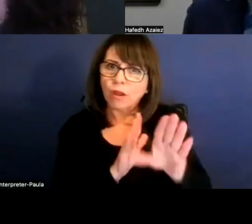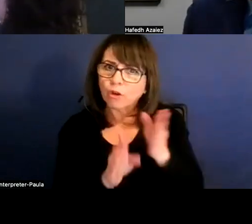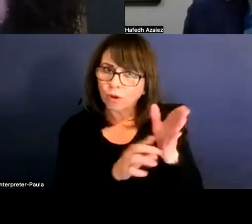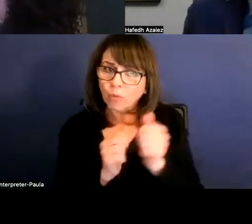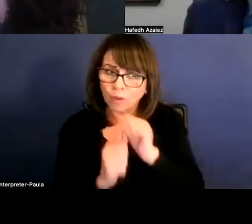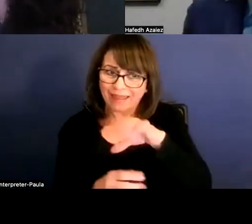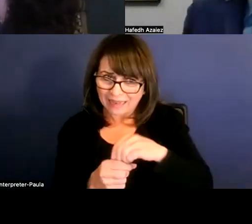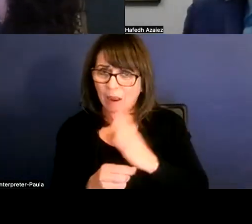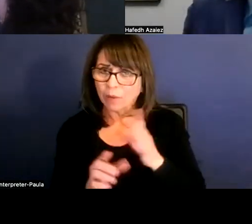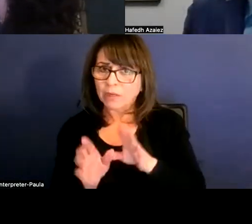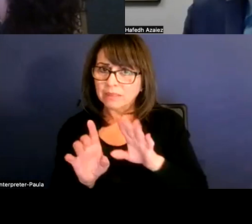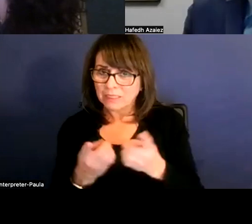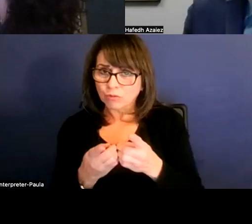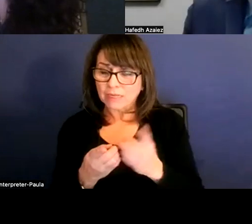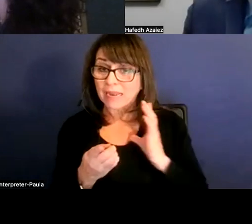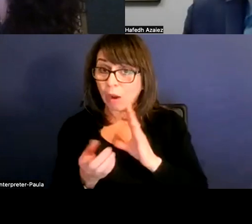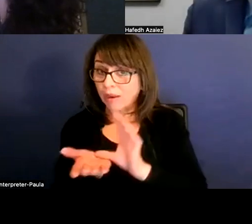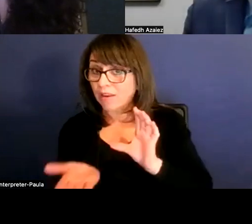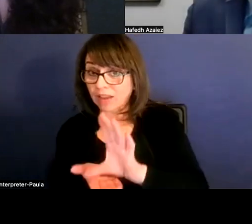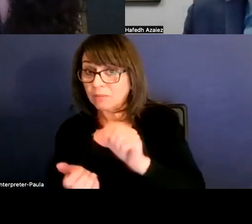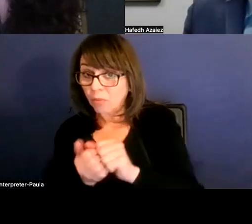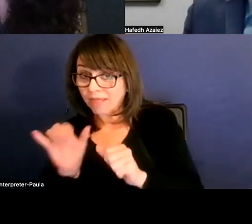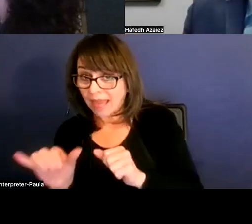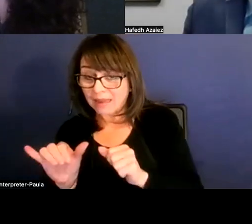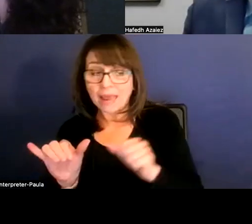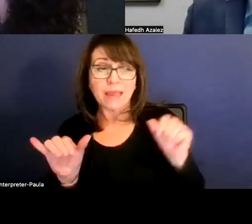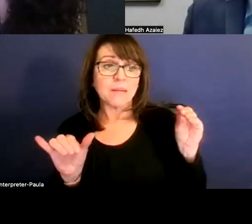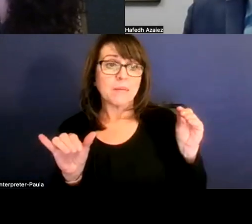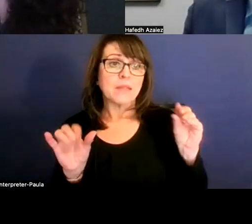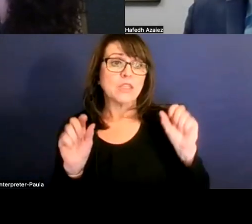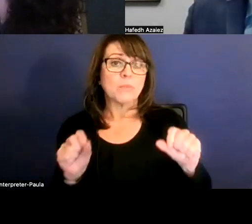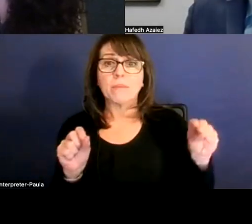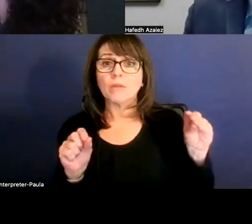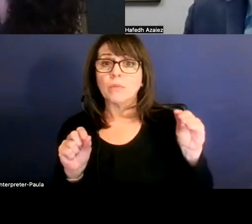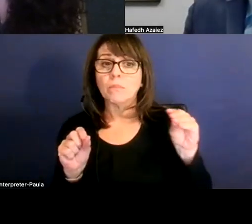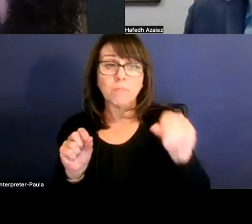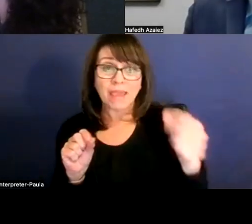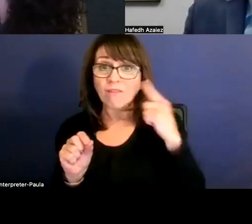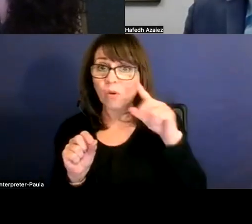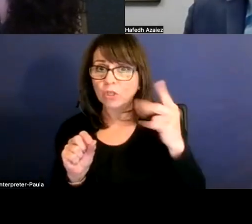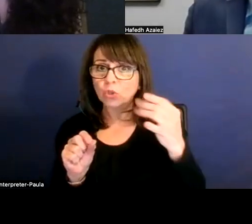And I think our investment in Rock Teach to be able to pay for the tuition costs that come along with going